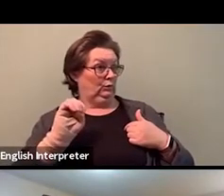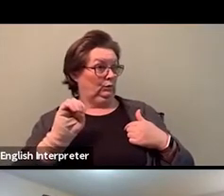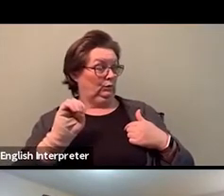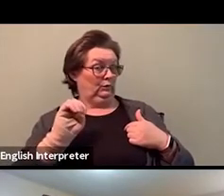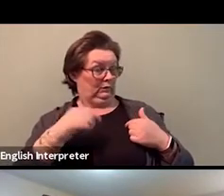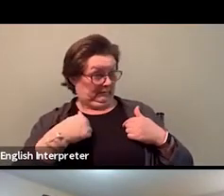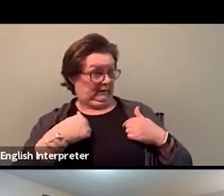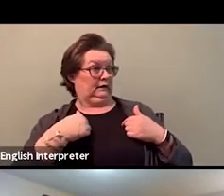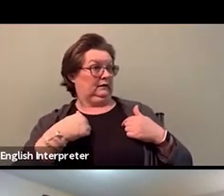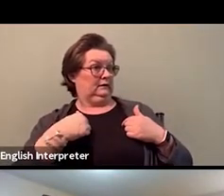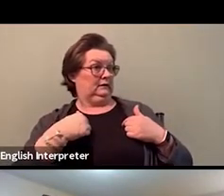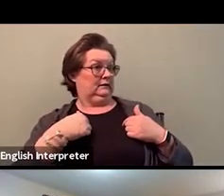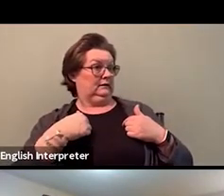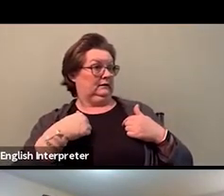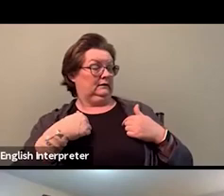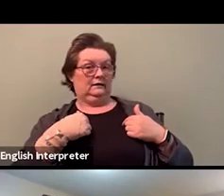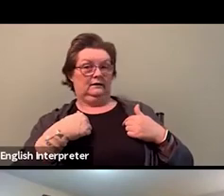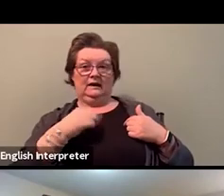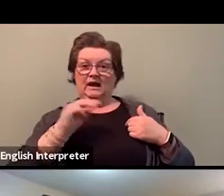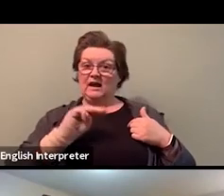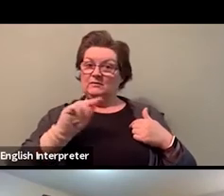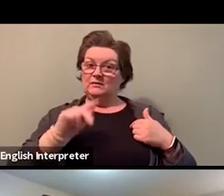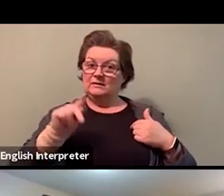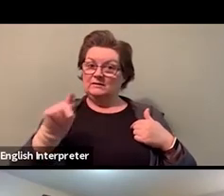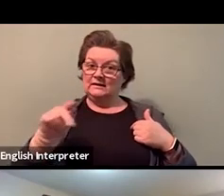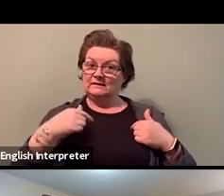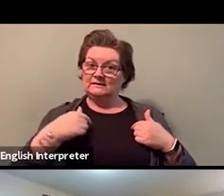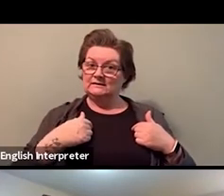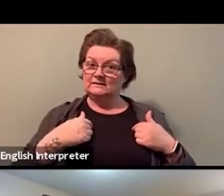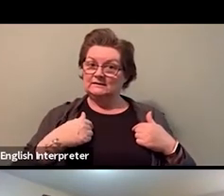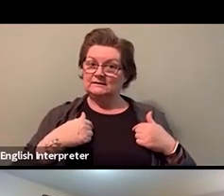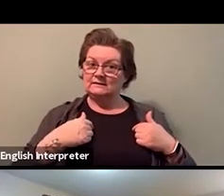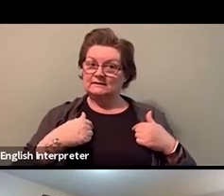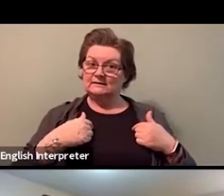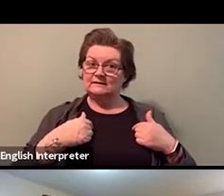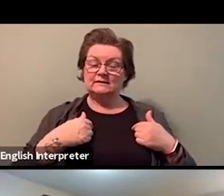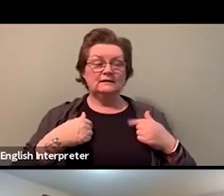How are MPPs responding to the black women and black people